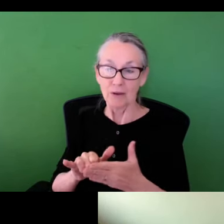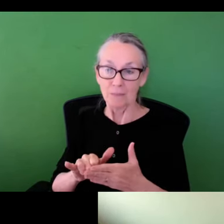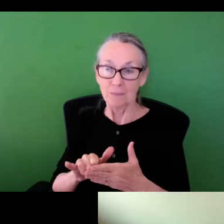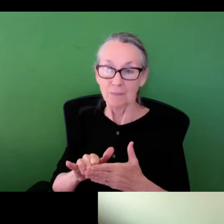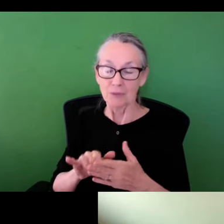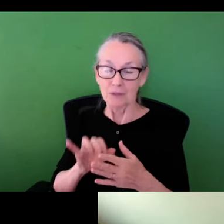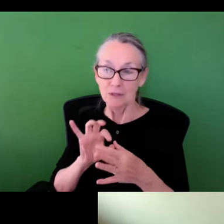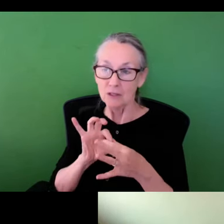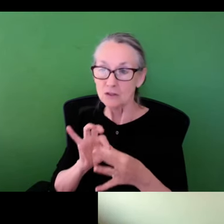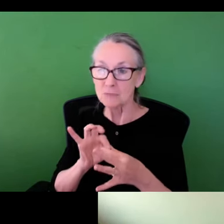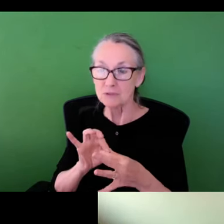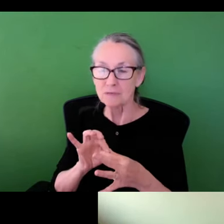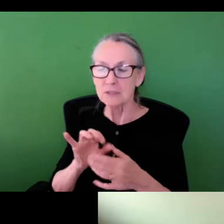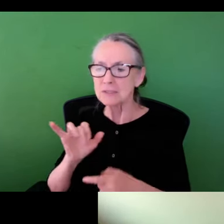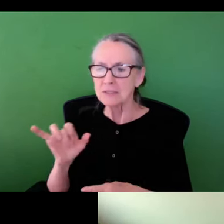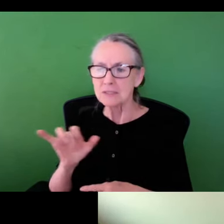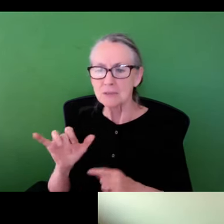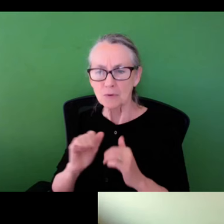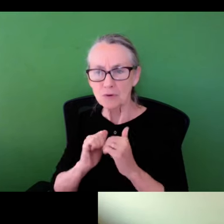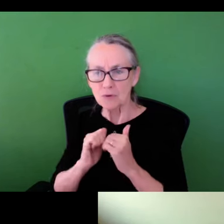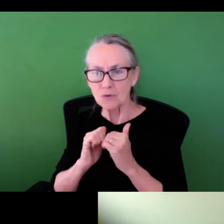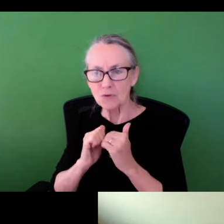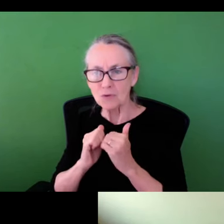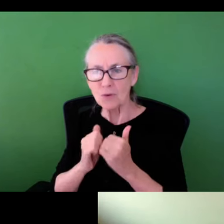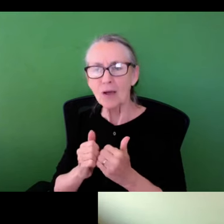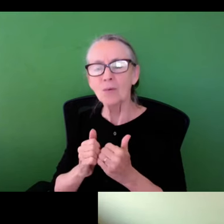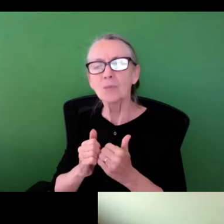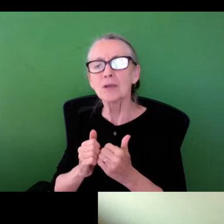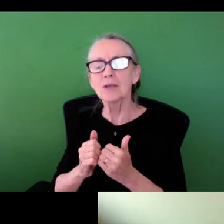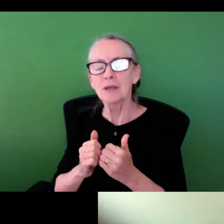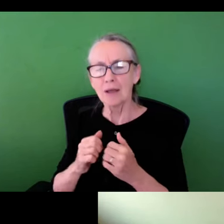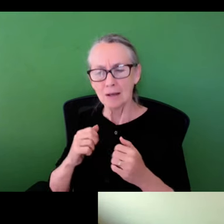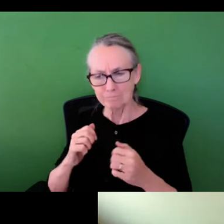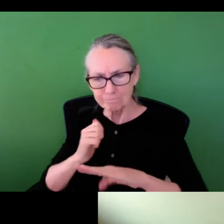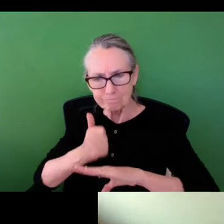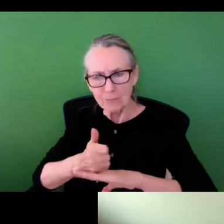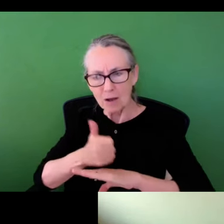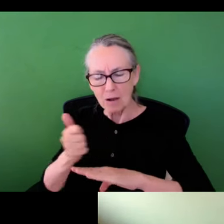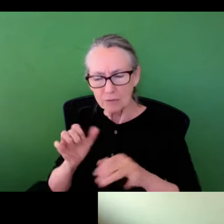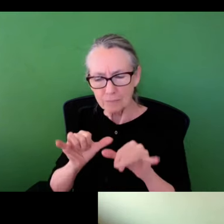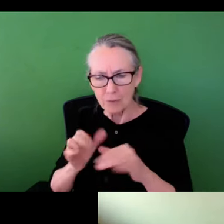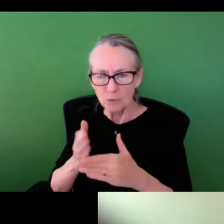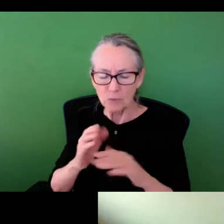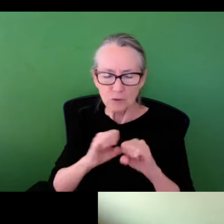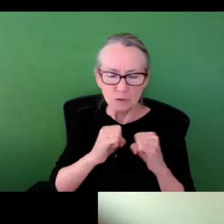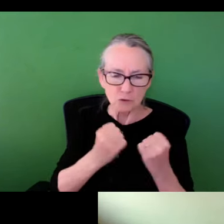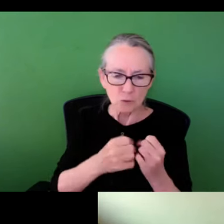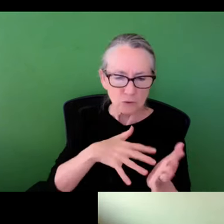natural physical experiment, but I think there's opportunities to do that in terms of similar to the ways in which we rate these other